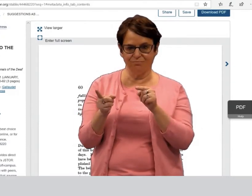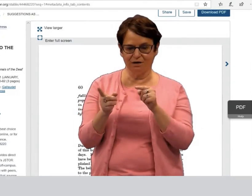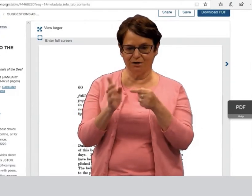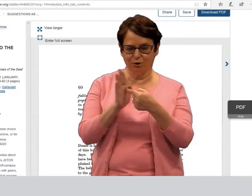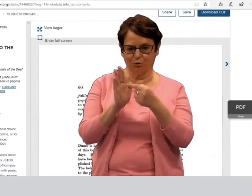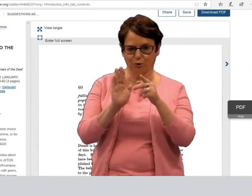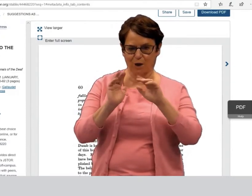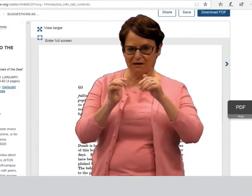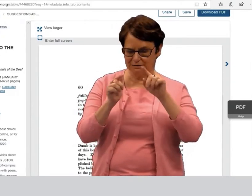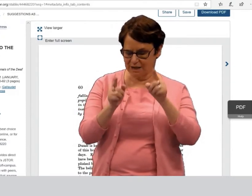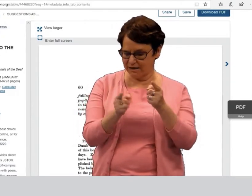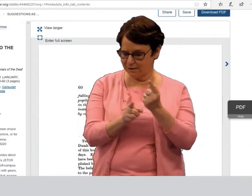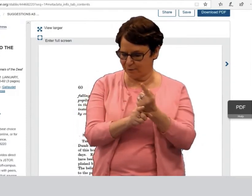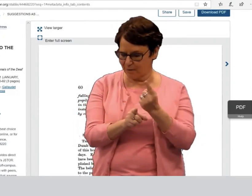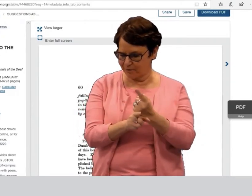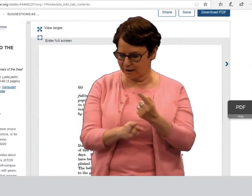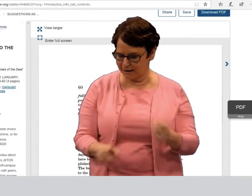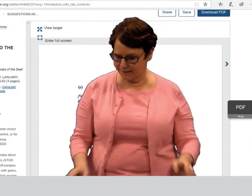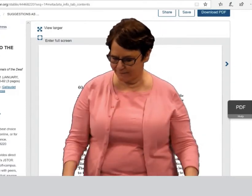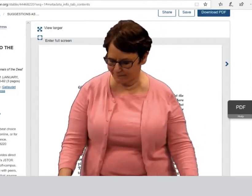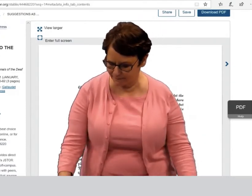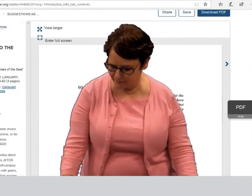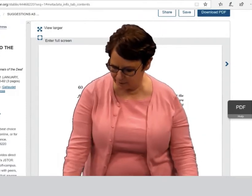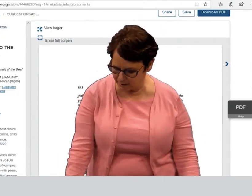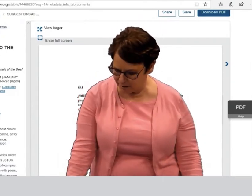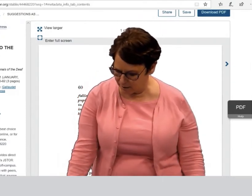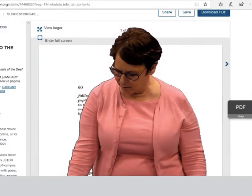You can also cite it. I will show you how to cite it properly.